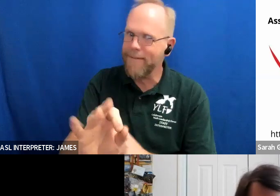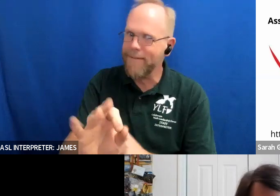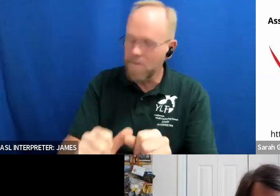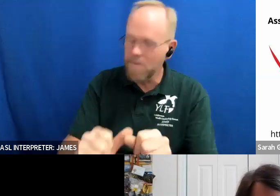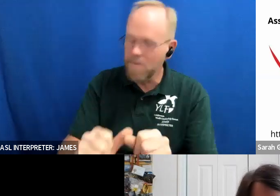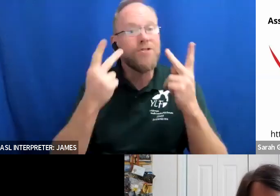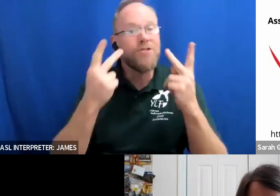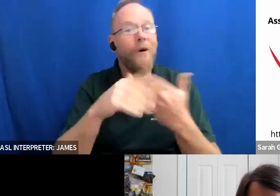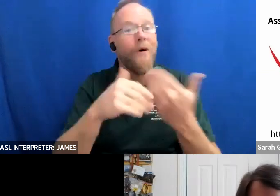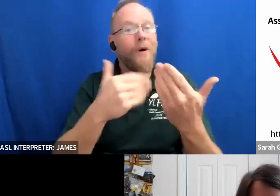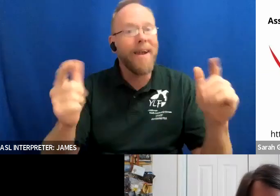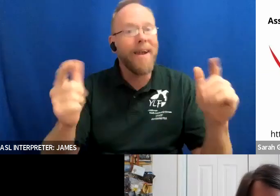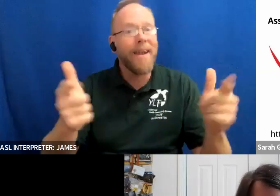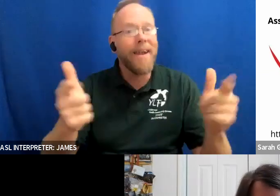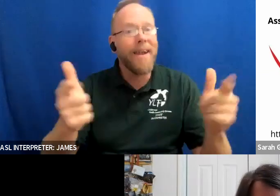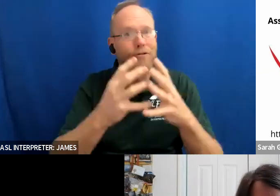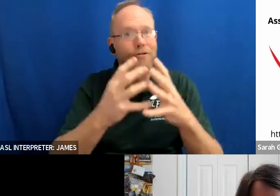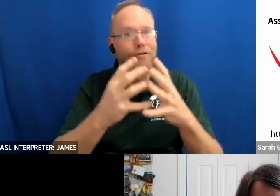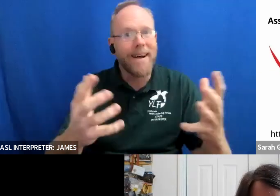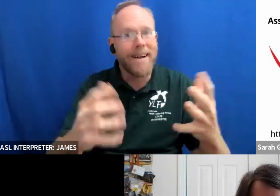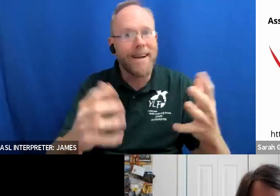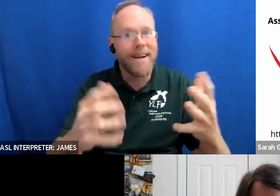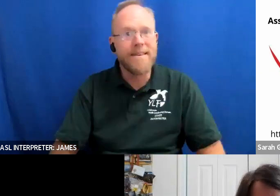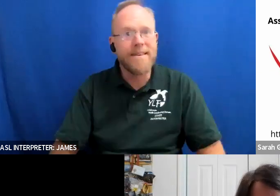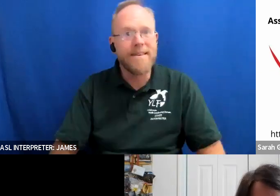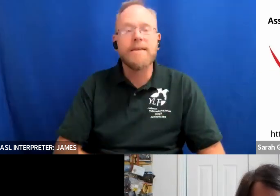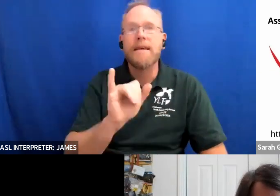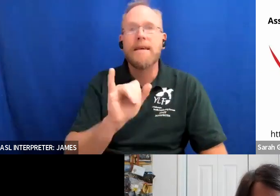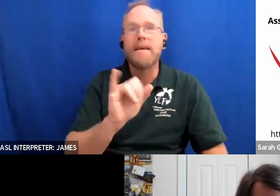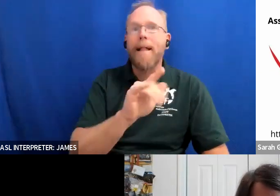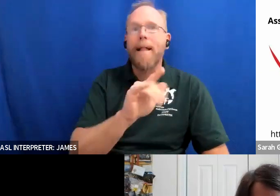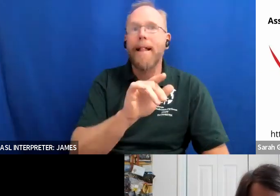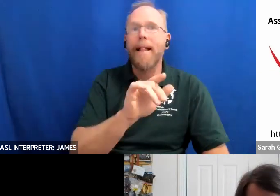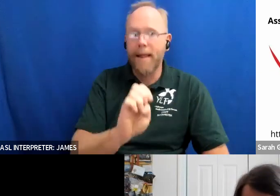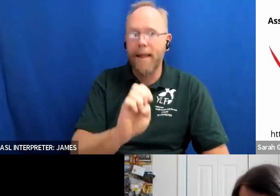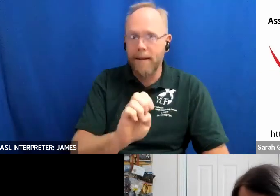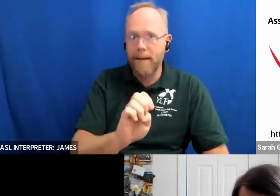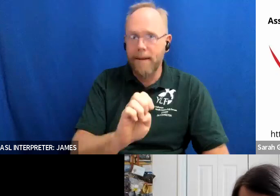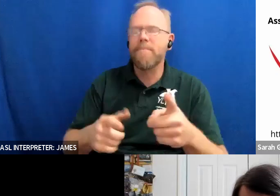thank you for um for the presentation